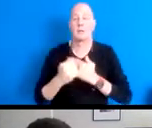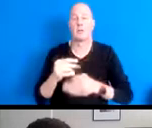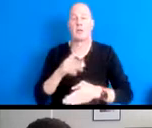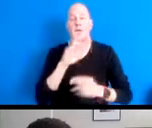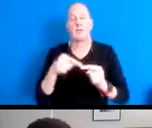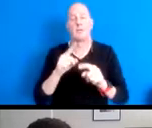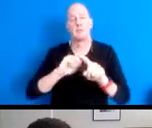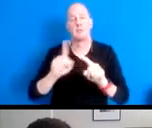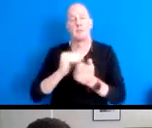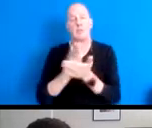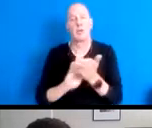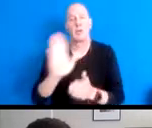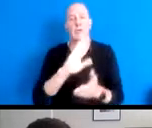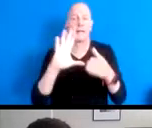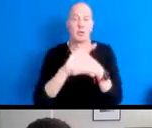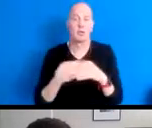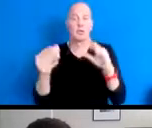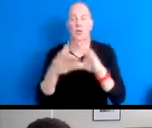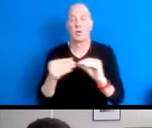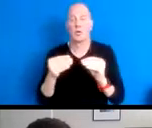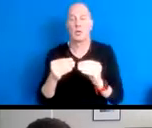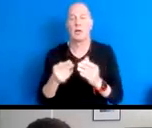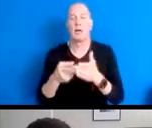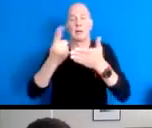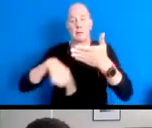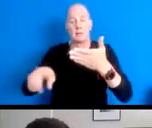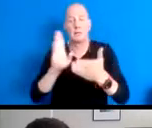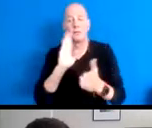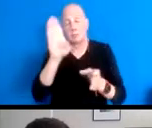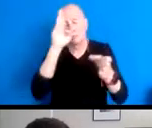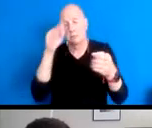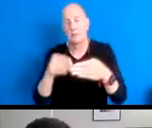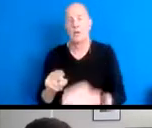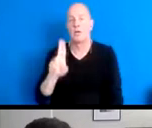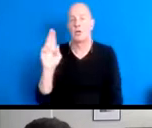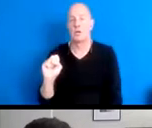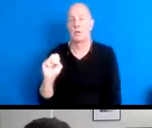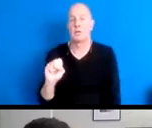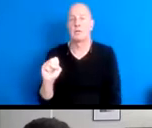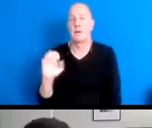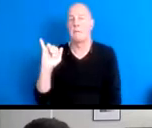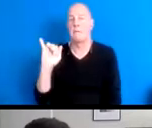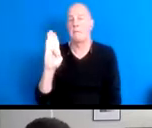15:34:21 The following week, we will focus in on the US by POC lead and justice oriented